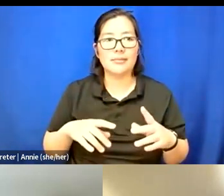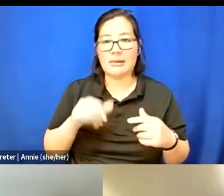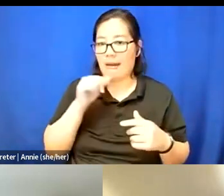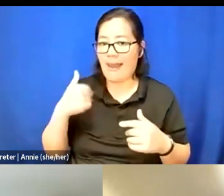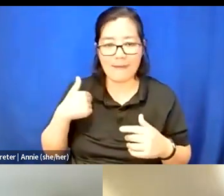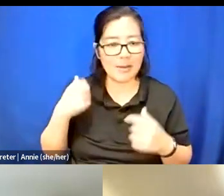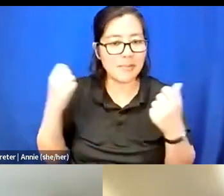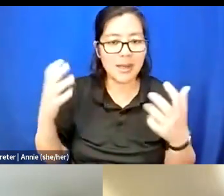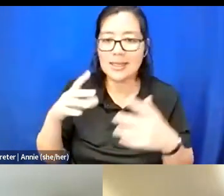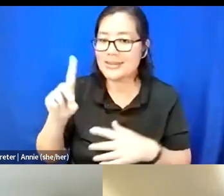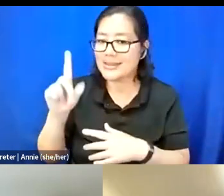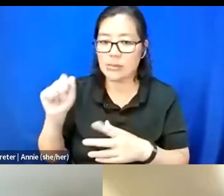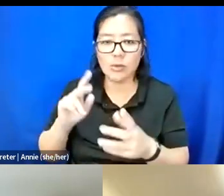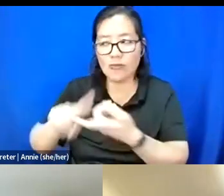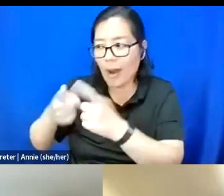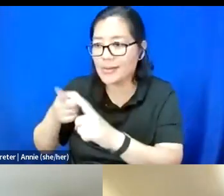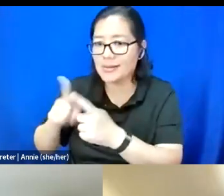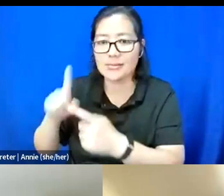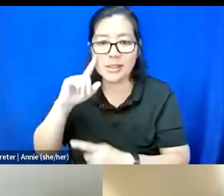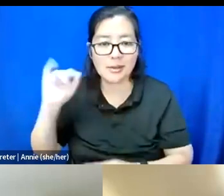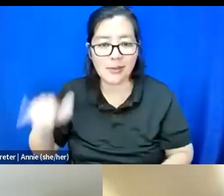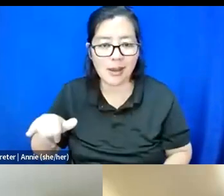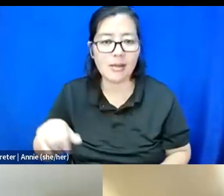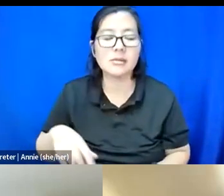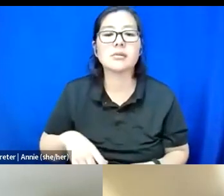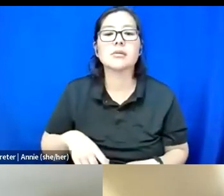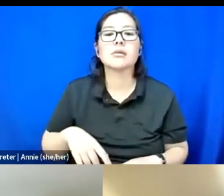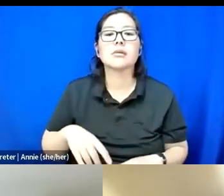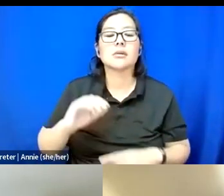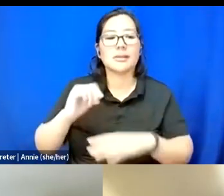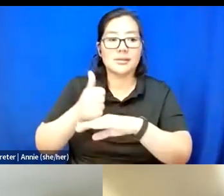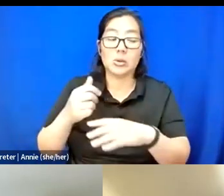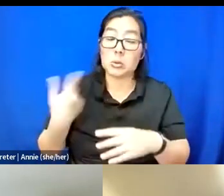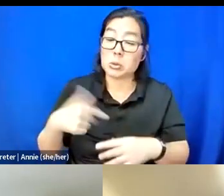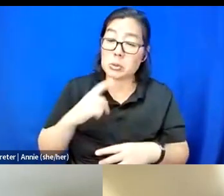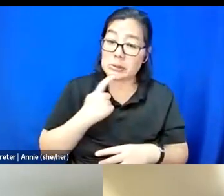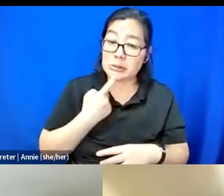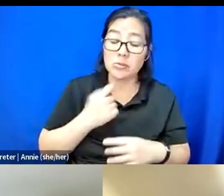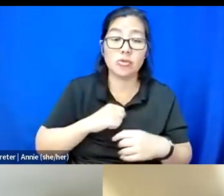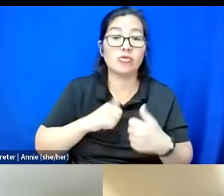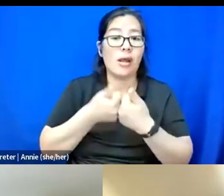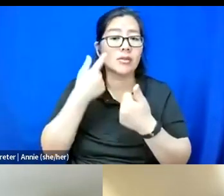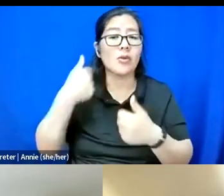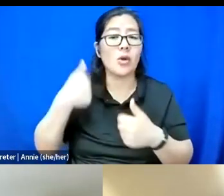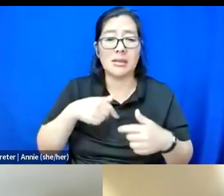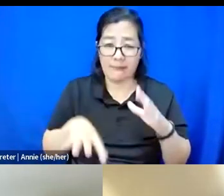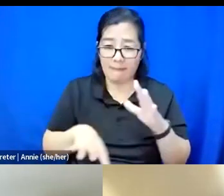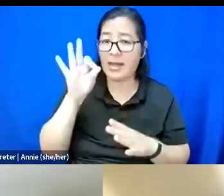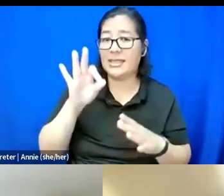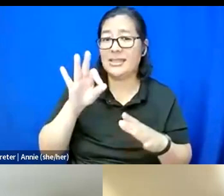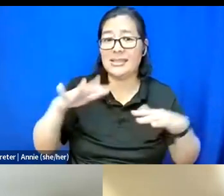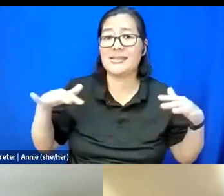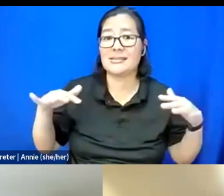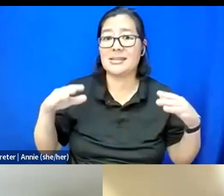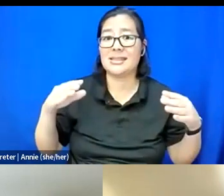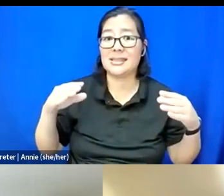And so, that poses a huge challenge for us, finding space within a city